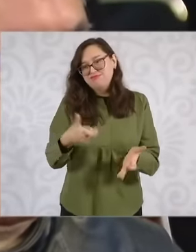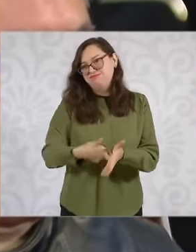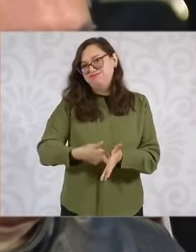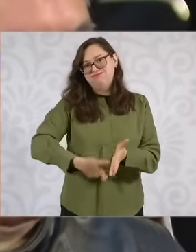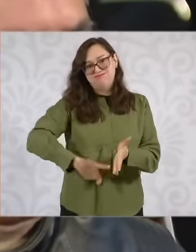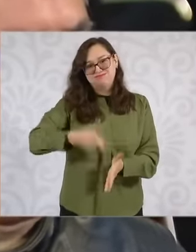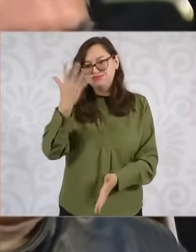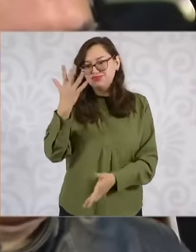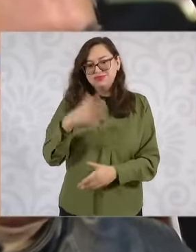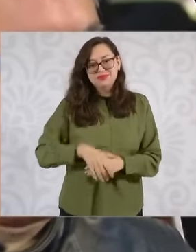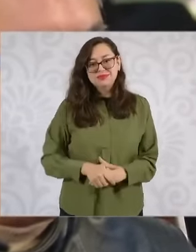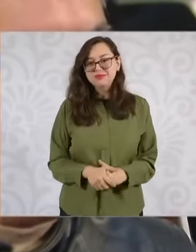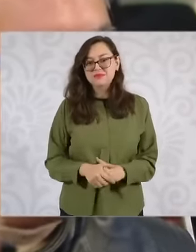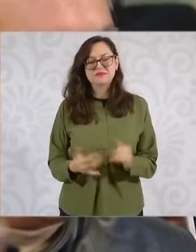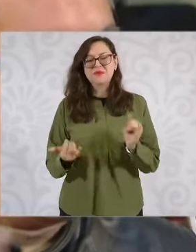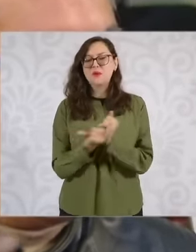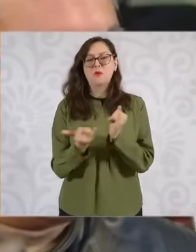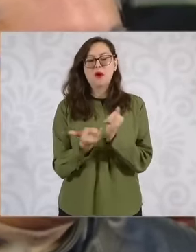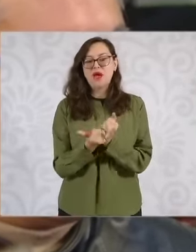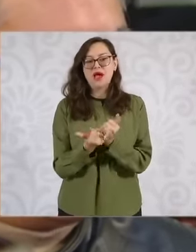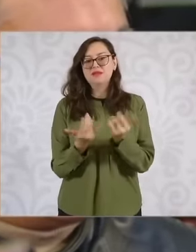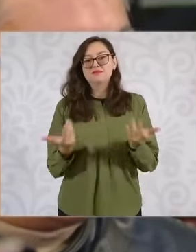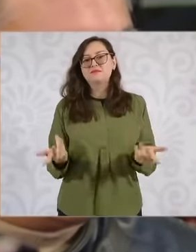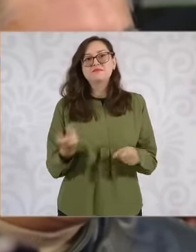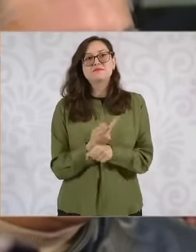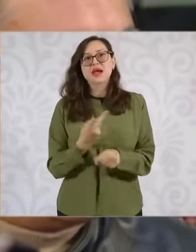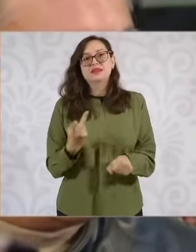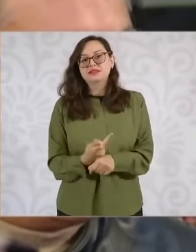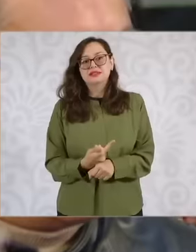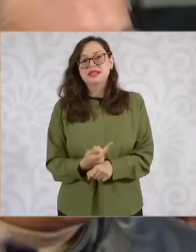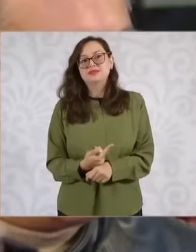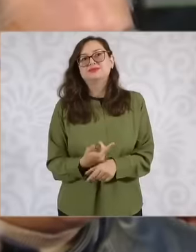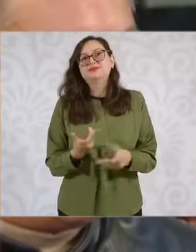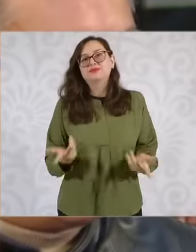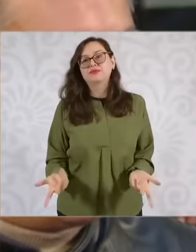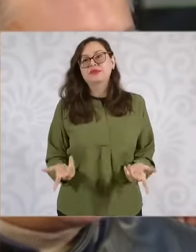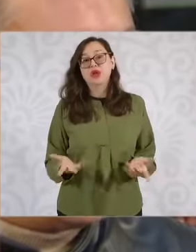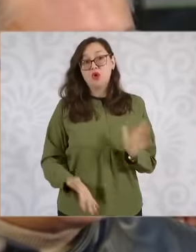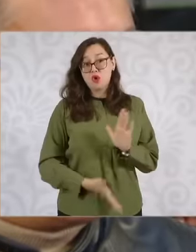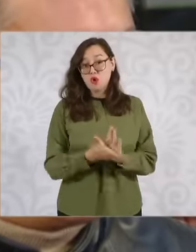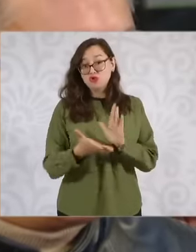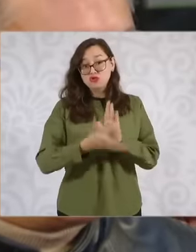reason is that one of the reasons why these developments went very far is that the cost of the